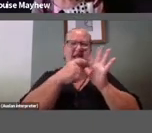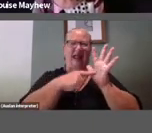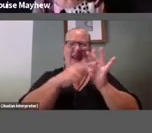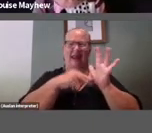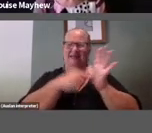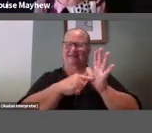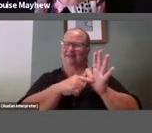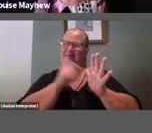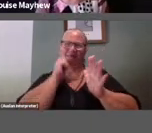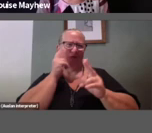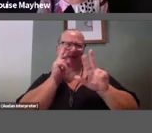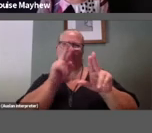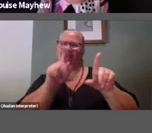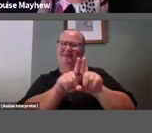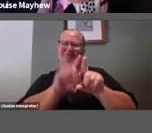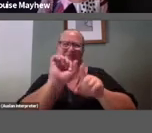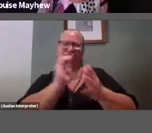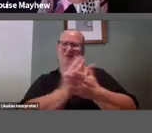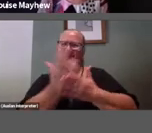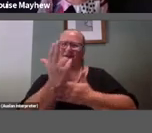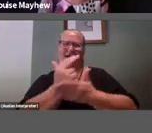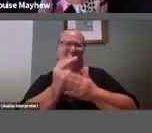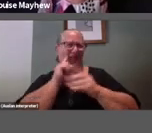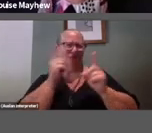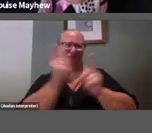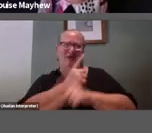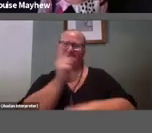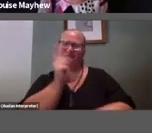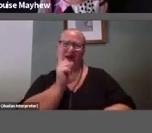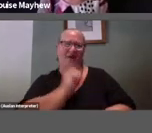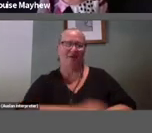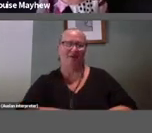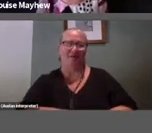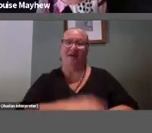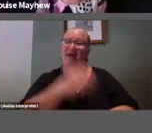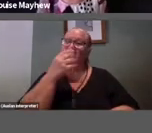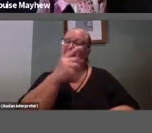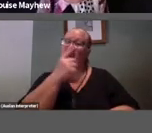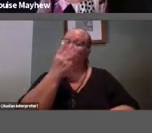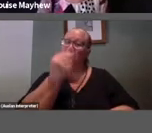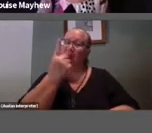Craig says ‘have we seen the gecko gallery?’, so yes there's